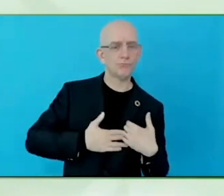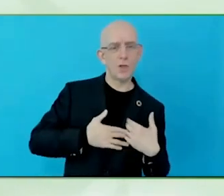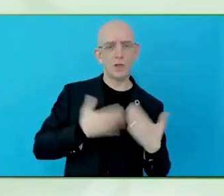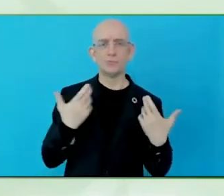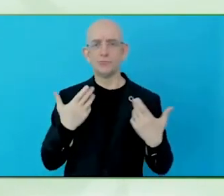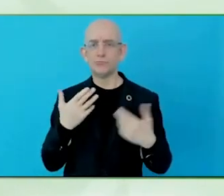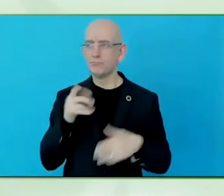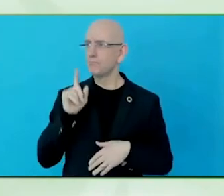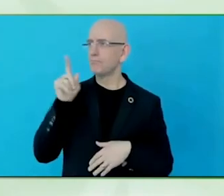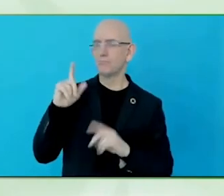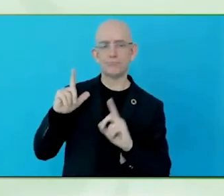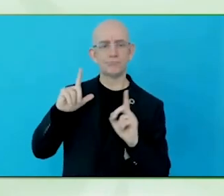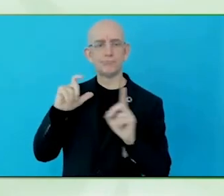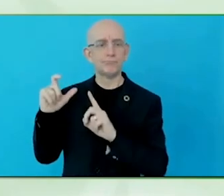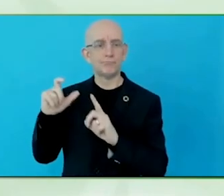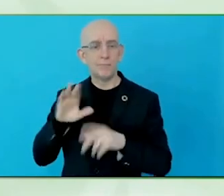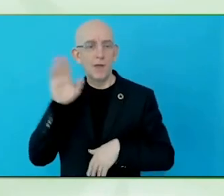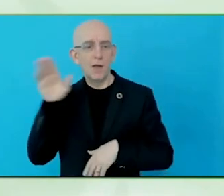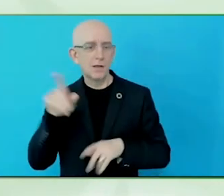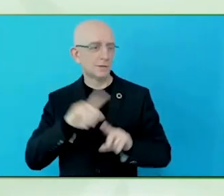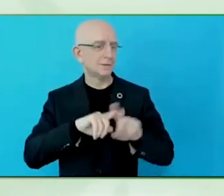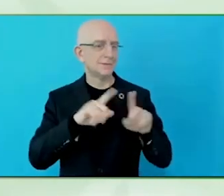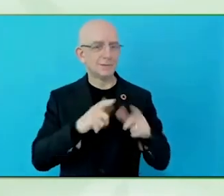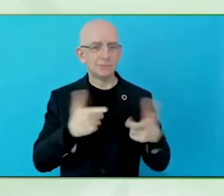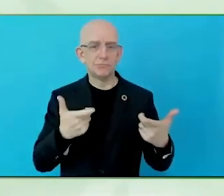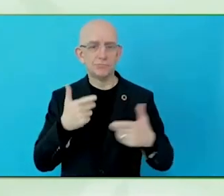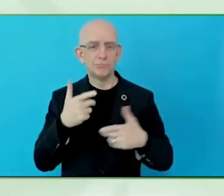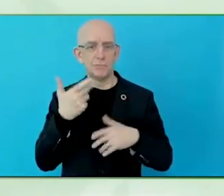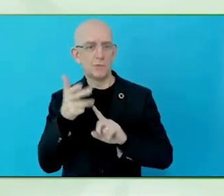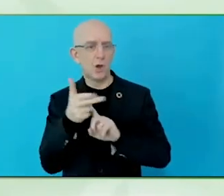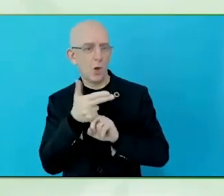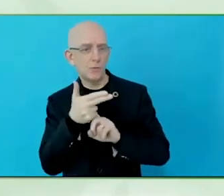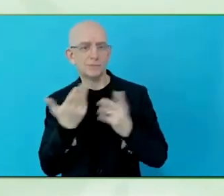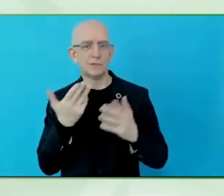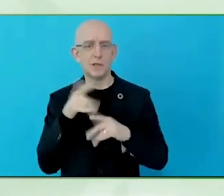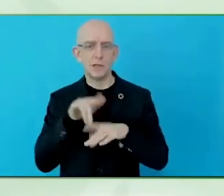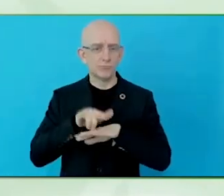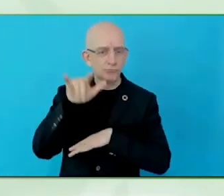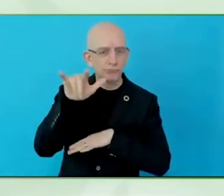disability, and then the travel itself is inclusive and very free.